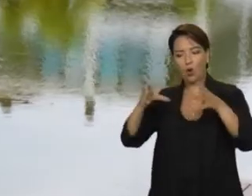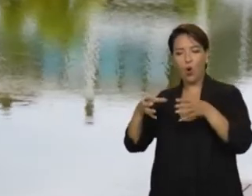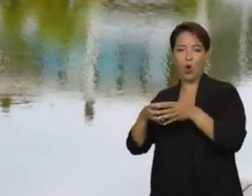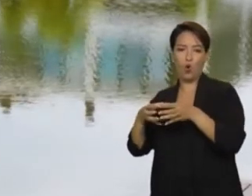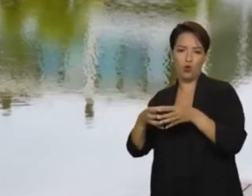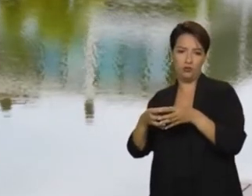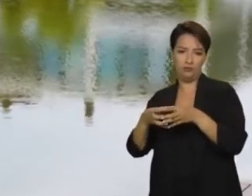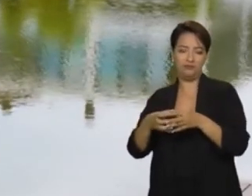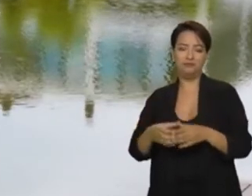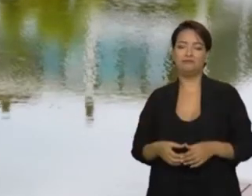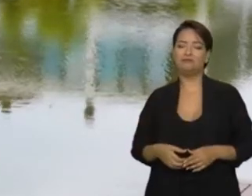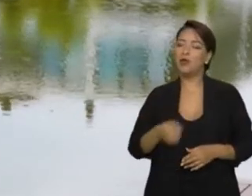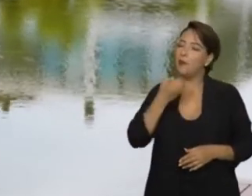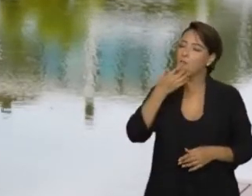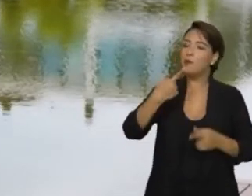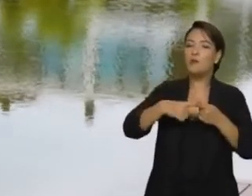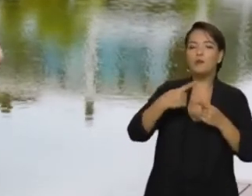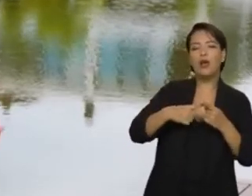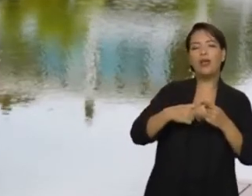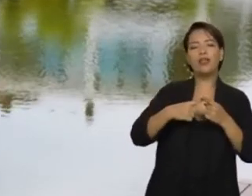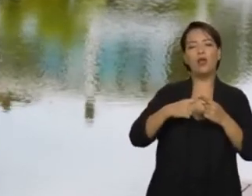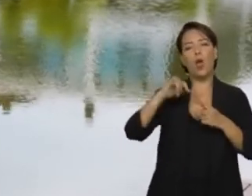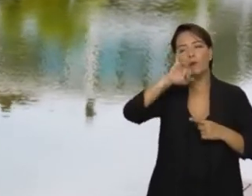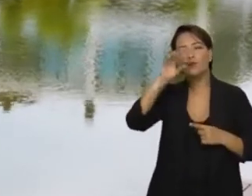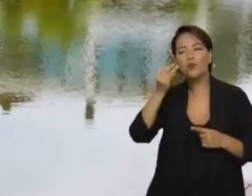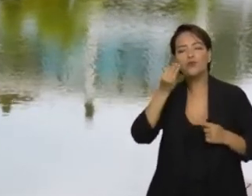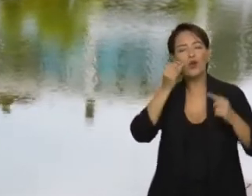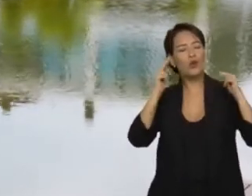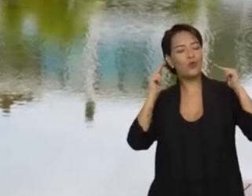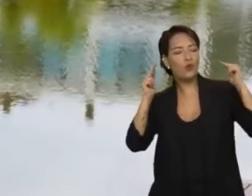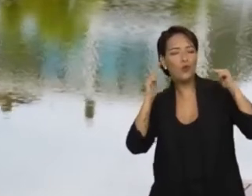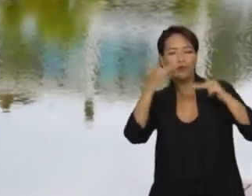It makes me cherish the people around me, the ones I like,